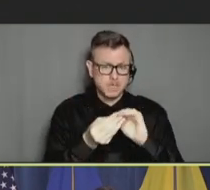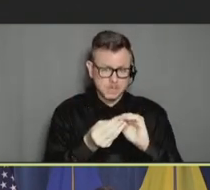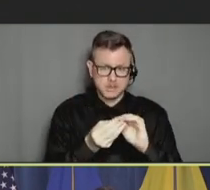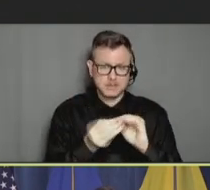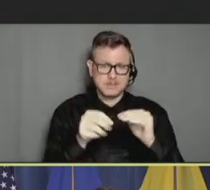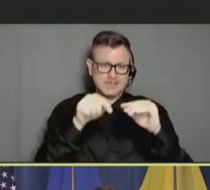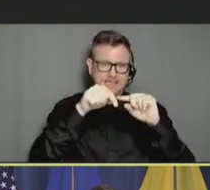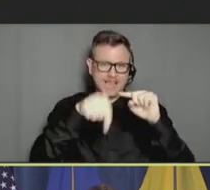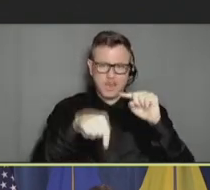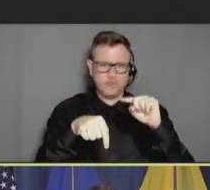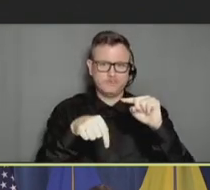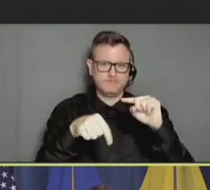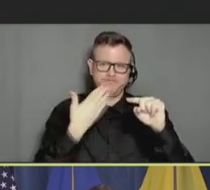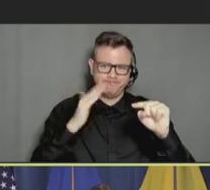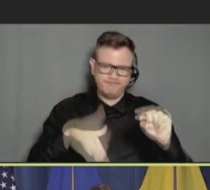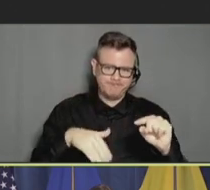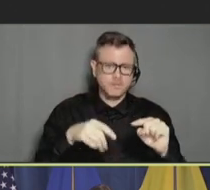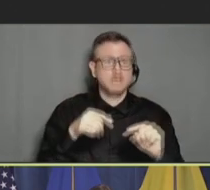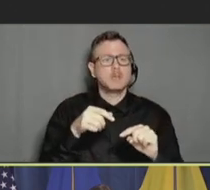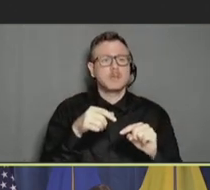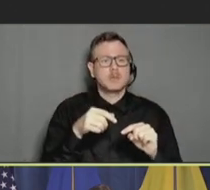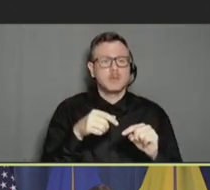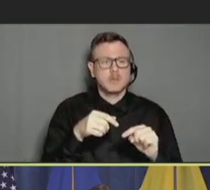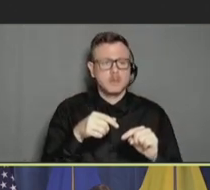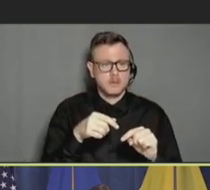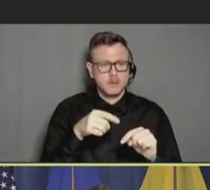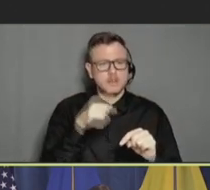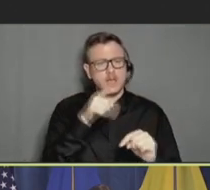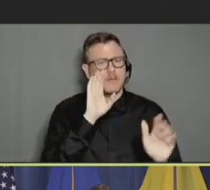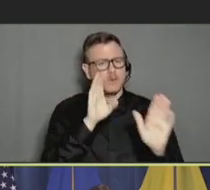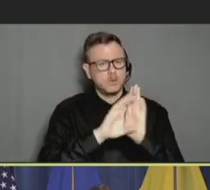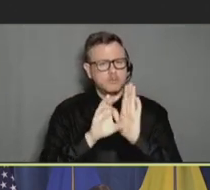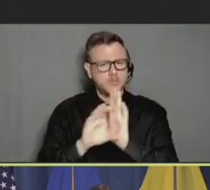direction. And there was a nice infographic that was shared, and I'm going to, you know,